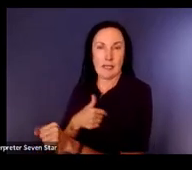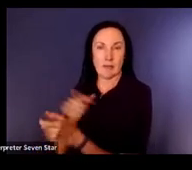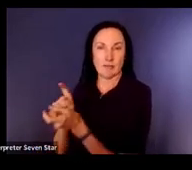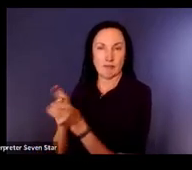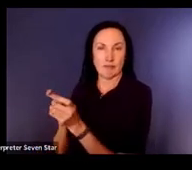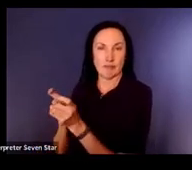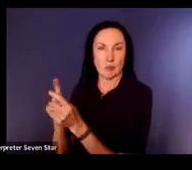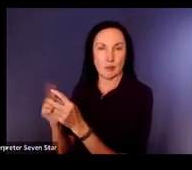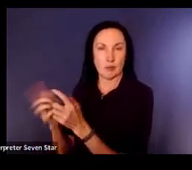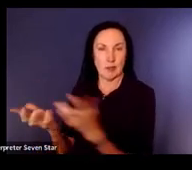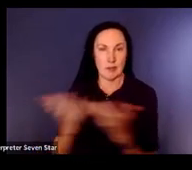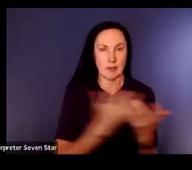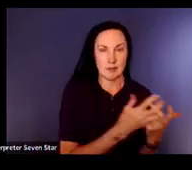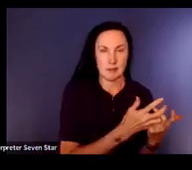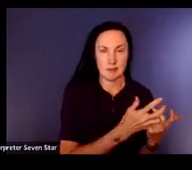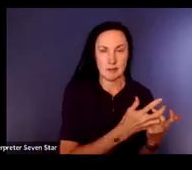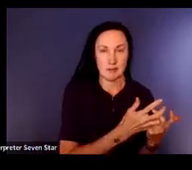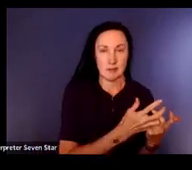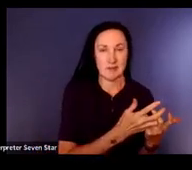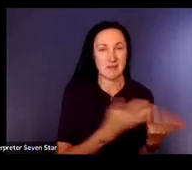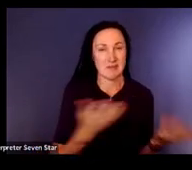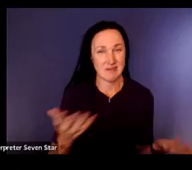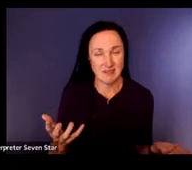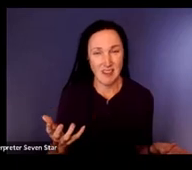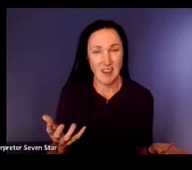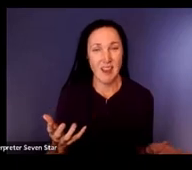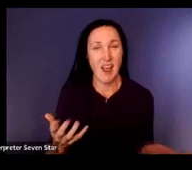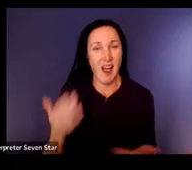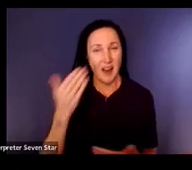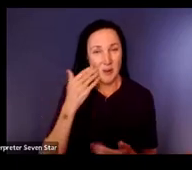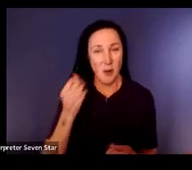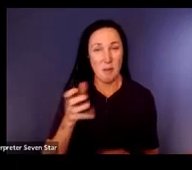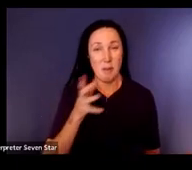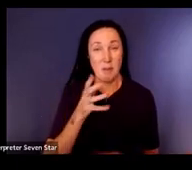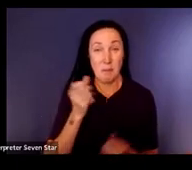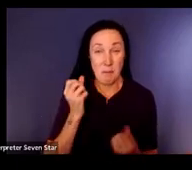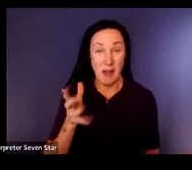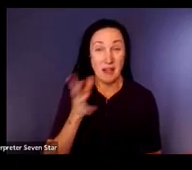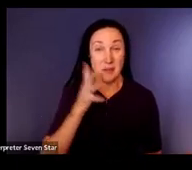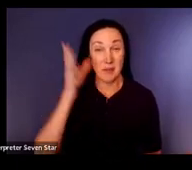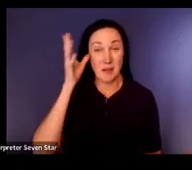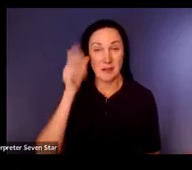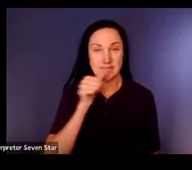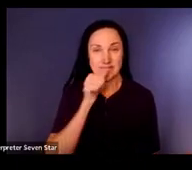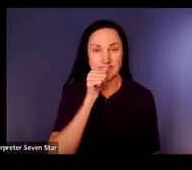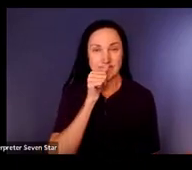unfortunately, sit through a lot of meetings where they are hearing what their child can't do or